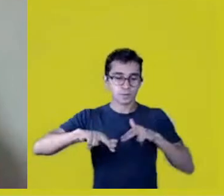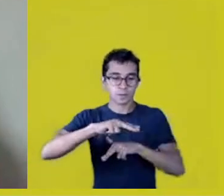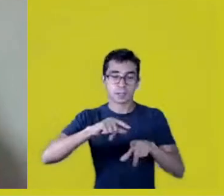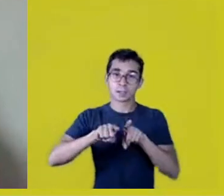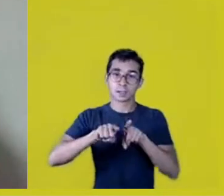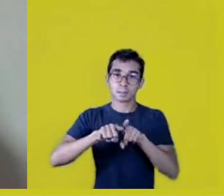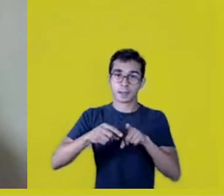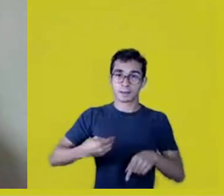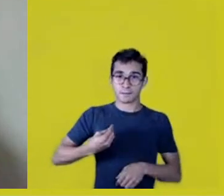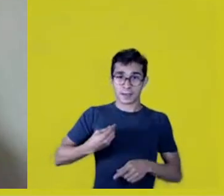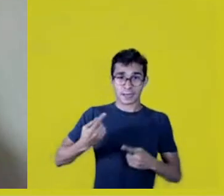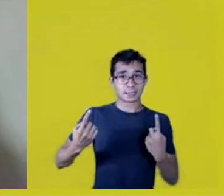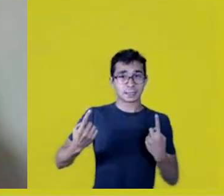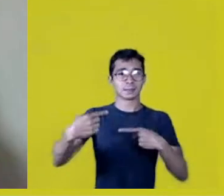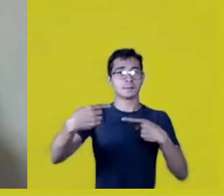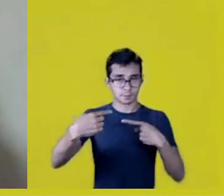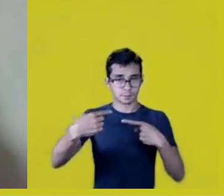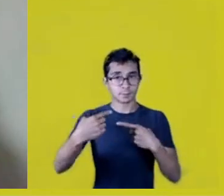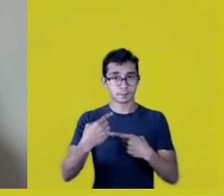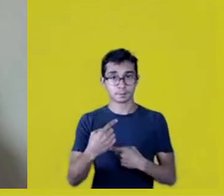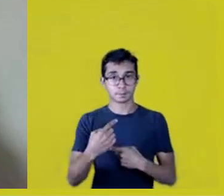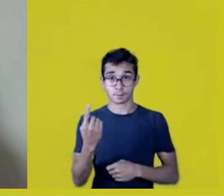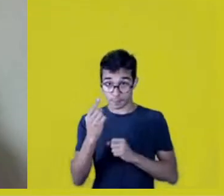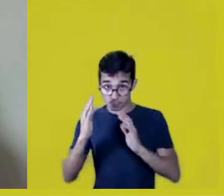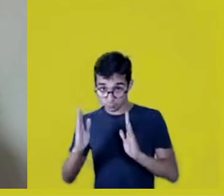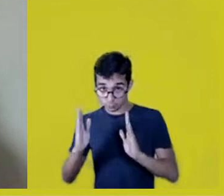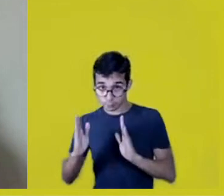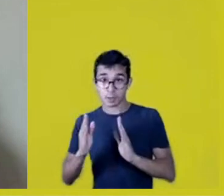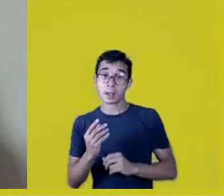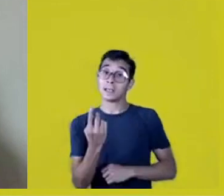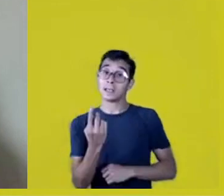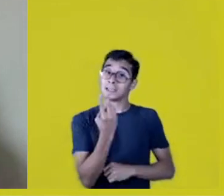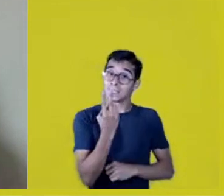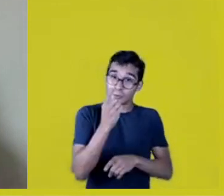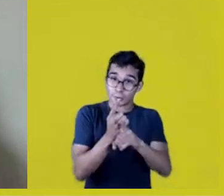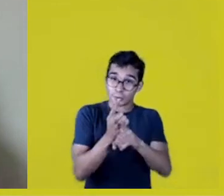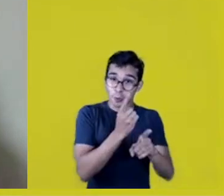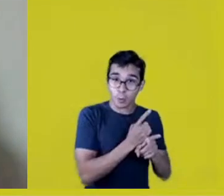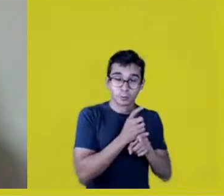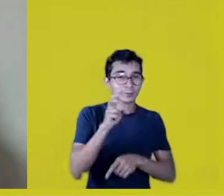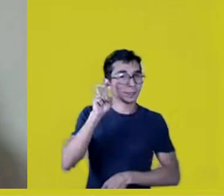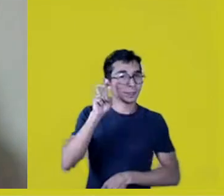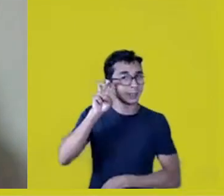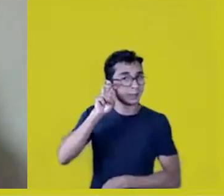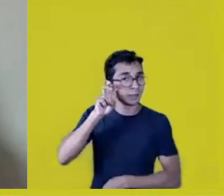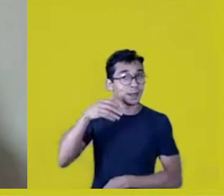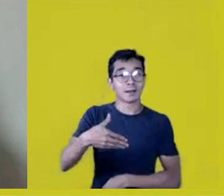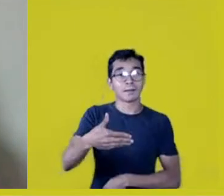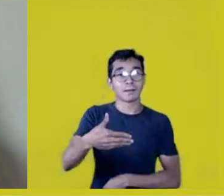And on the second day, Thursday, we’ll have the meeting Cosmovisions: Earth,